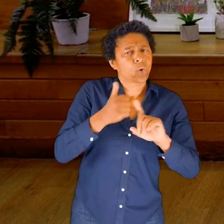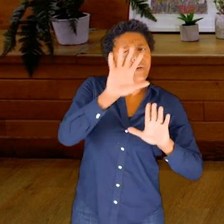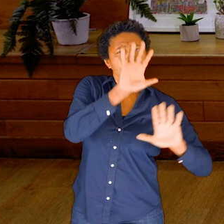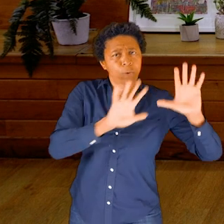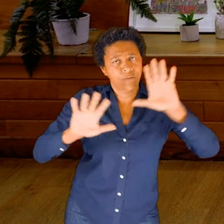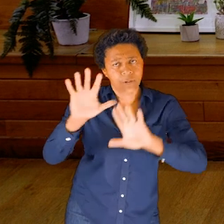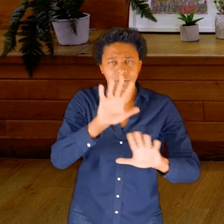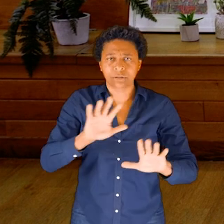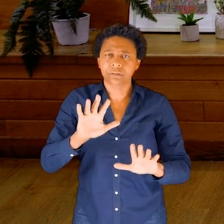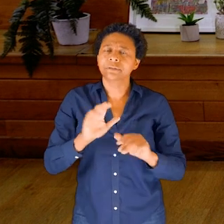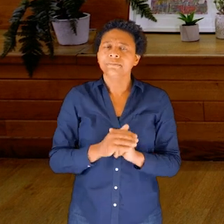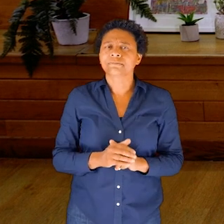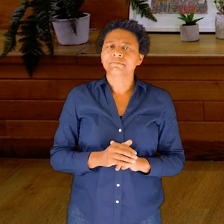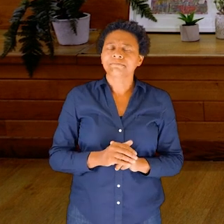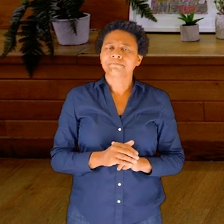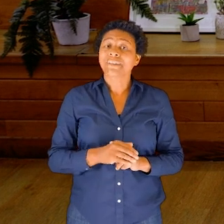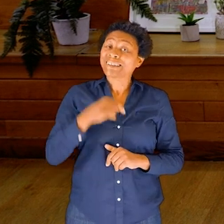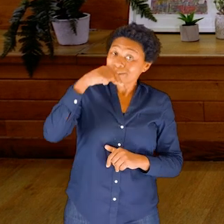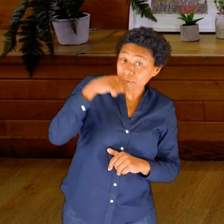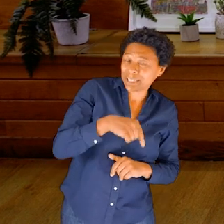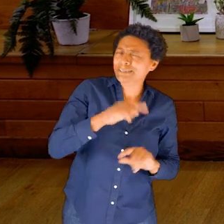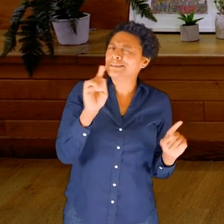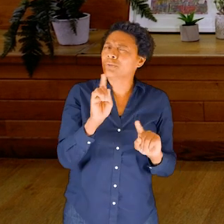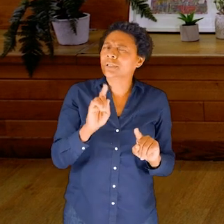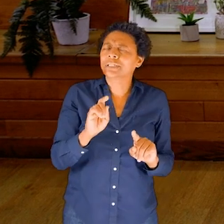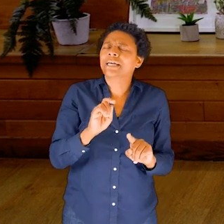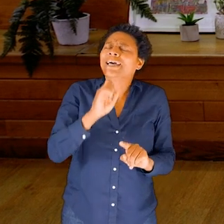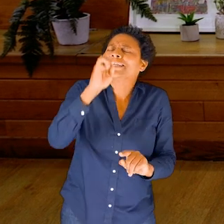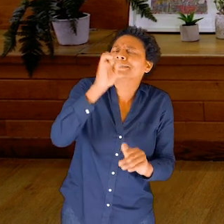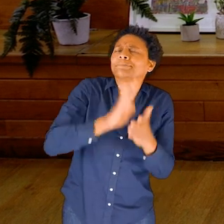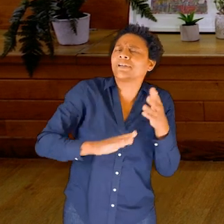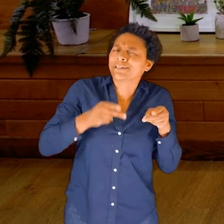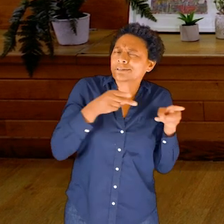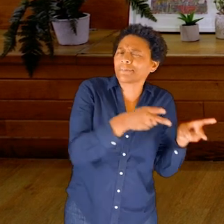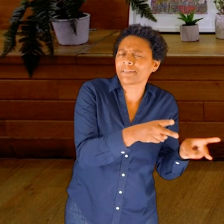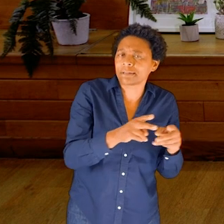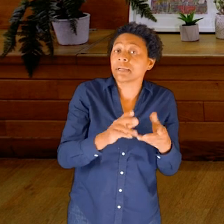This is an experiential anatomy approach, and that means that we don’t